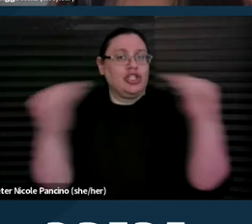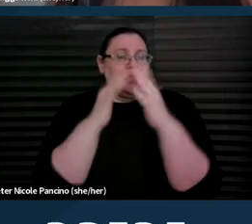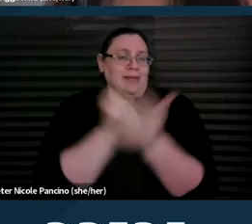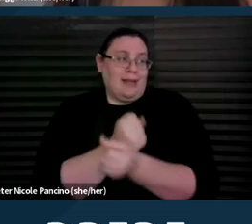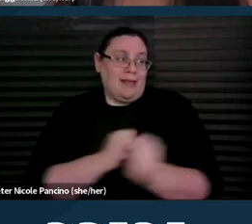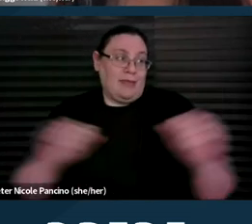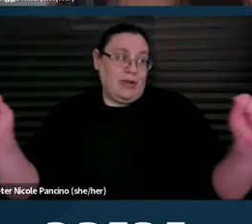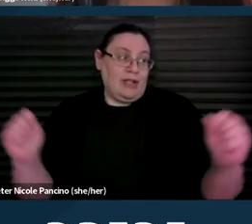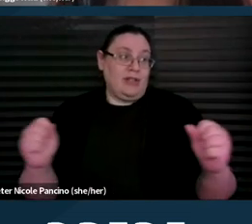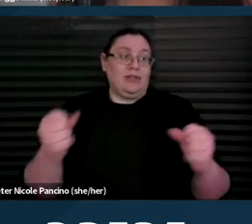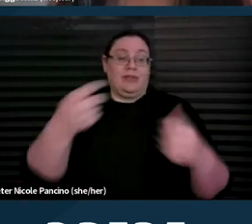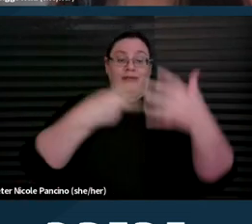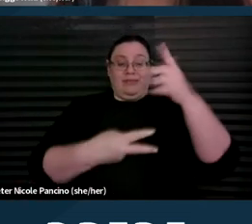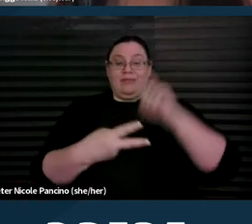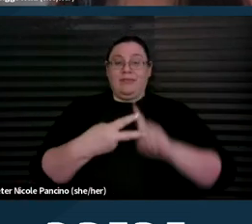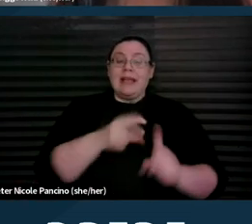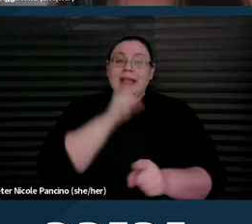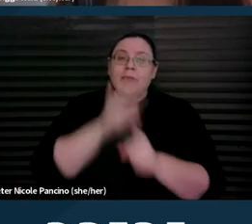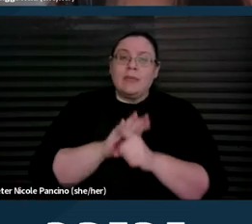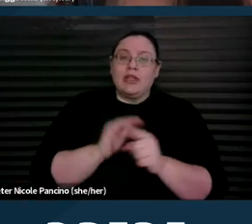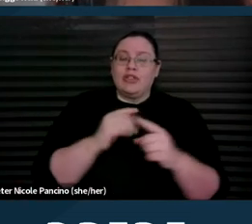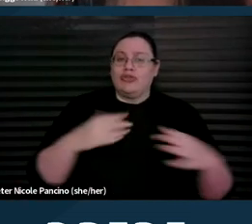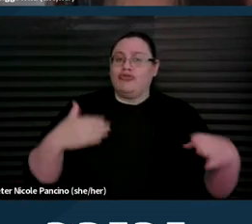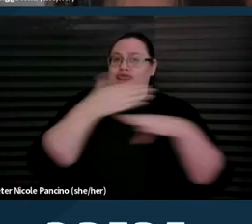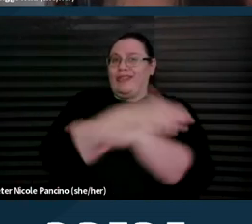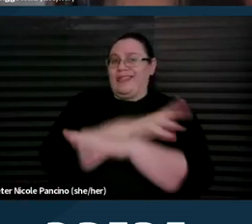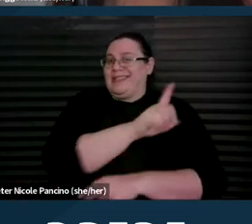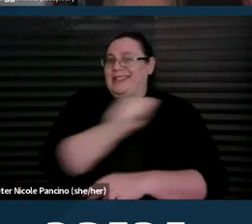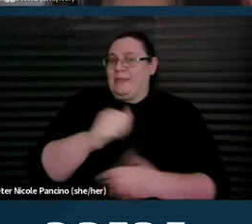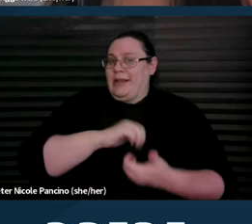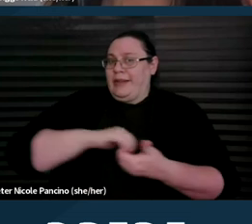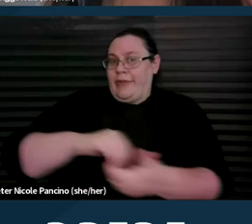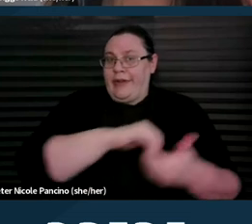Commitment to cross disability solidarity. We honor the insights